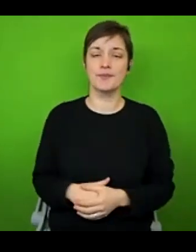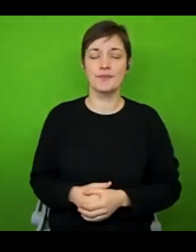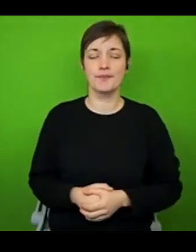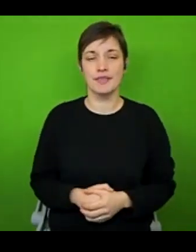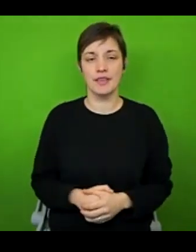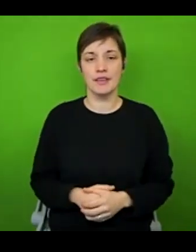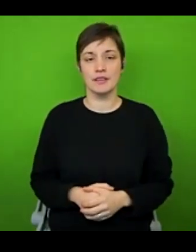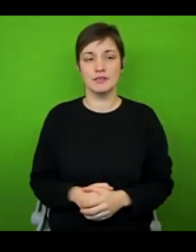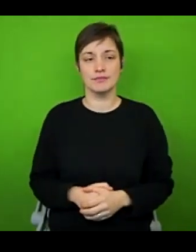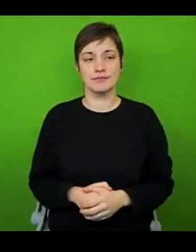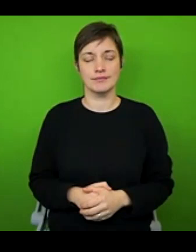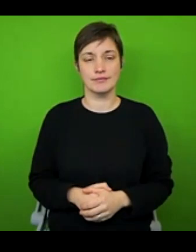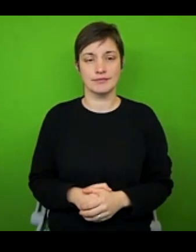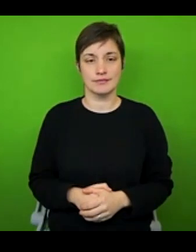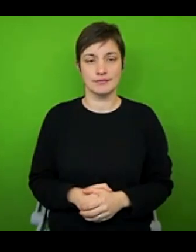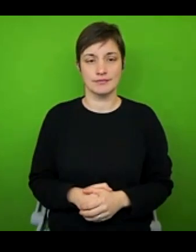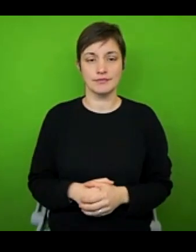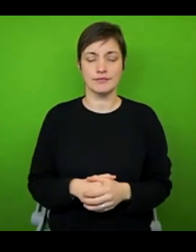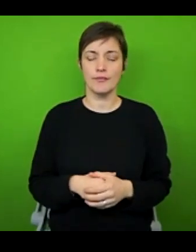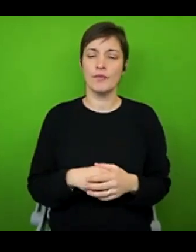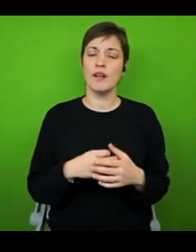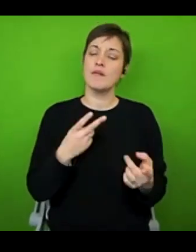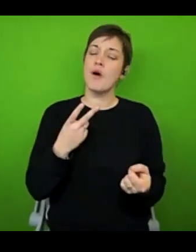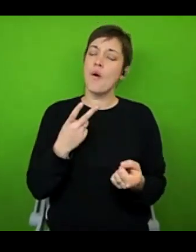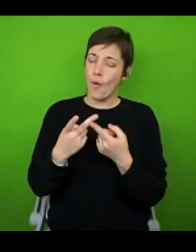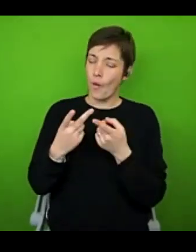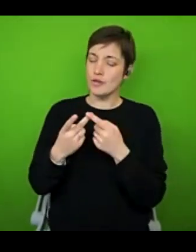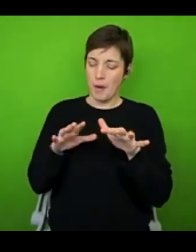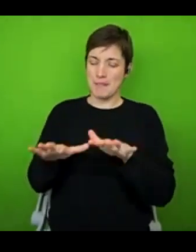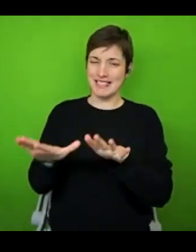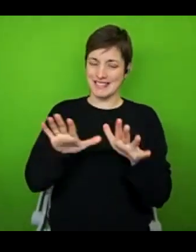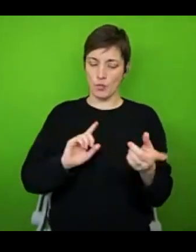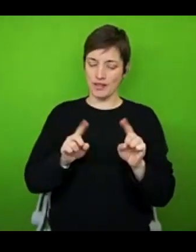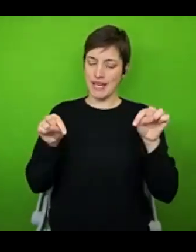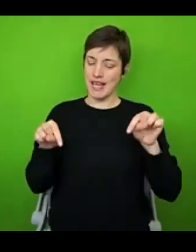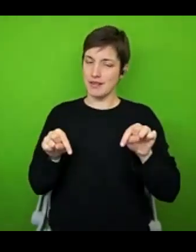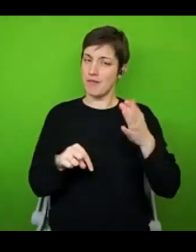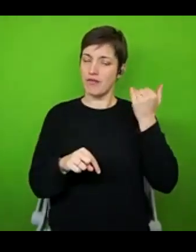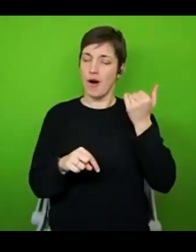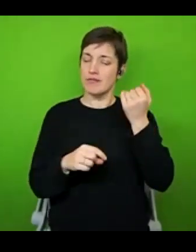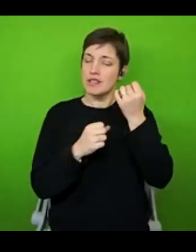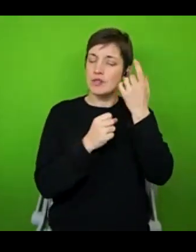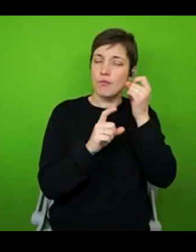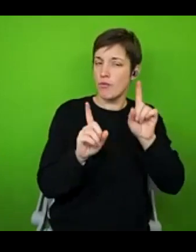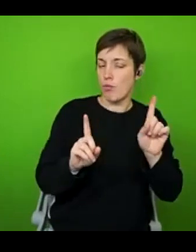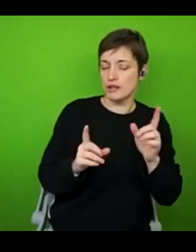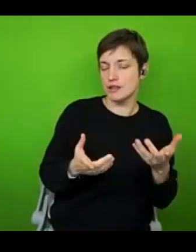Now, I also had a very flawed understanding of what pacing actually was. So in my head, I equated pacing just in terms